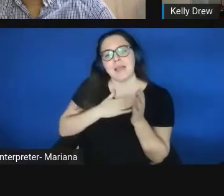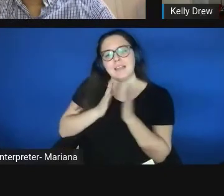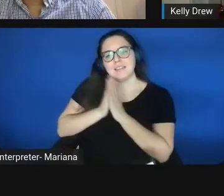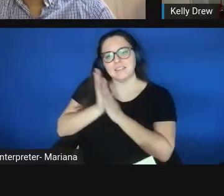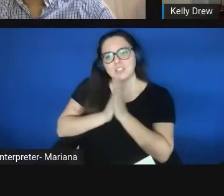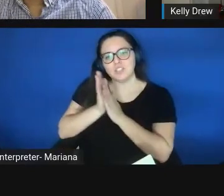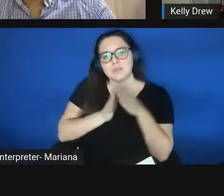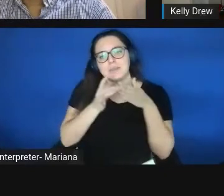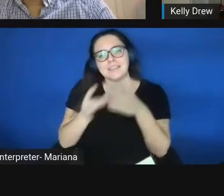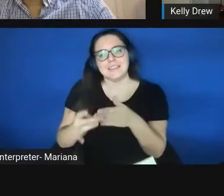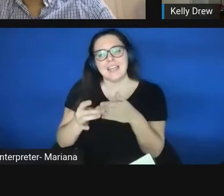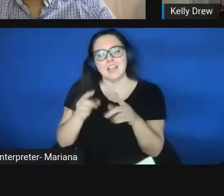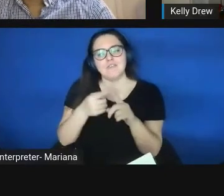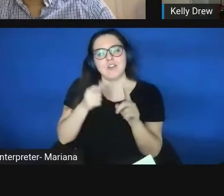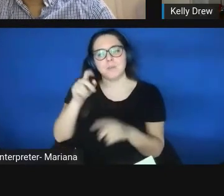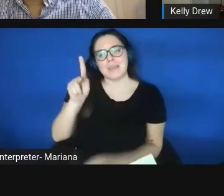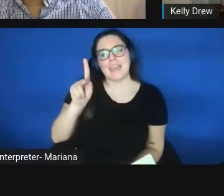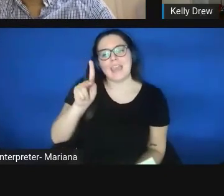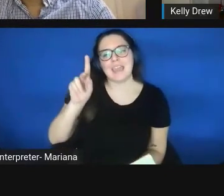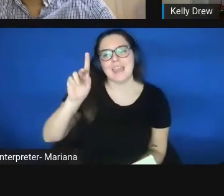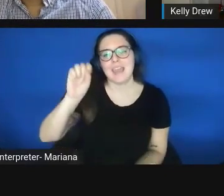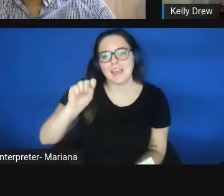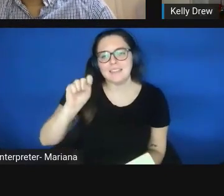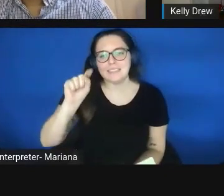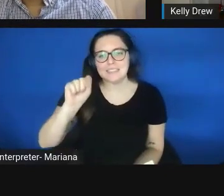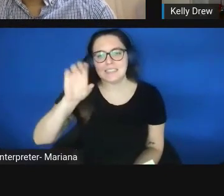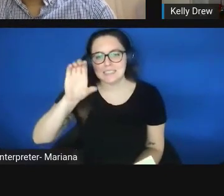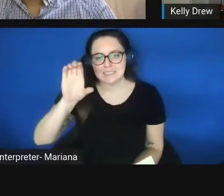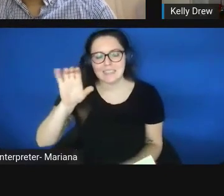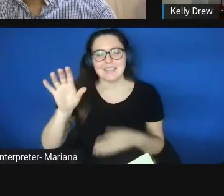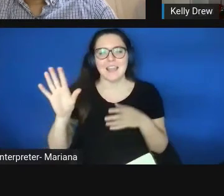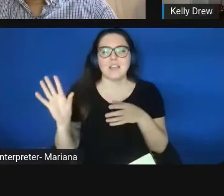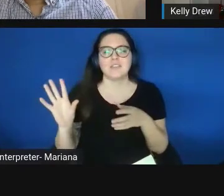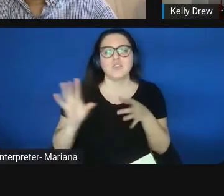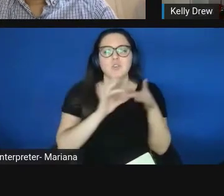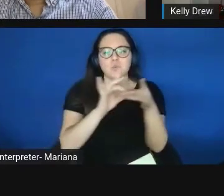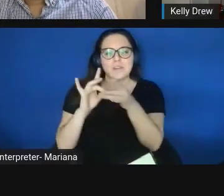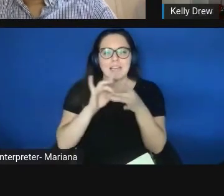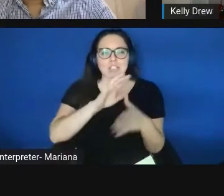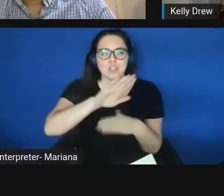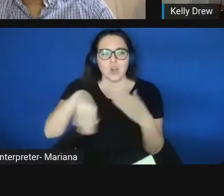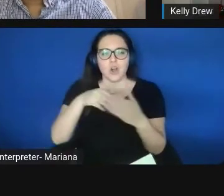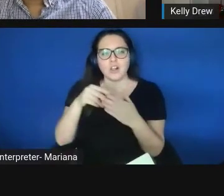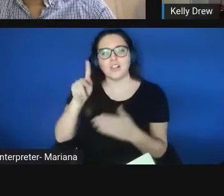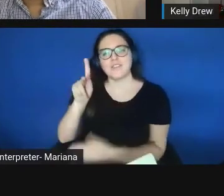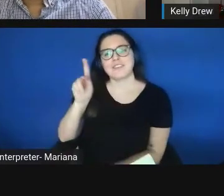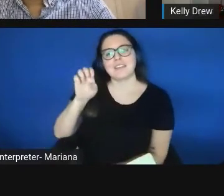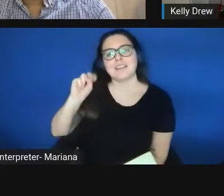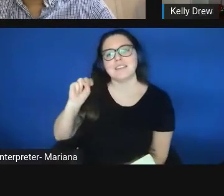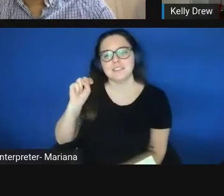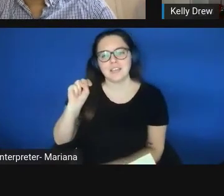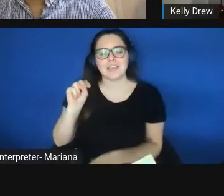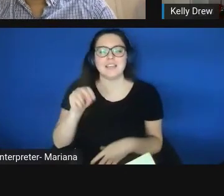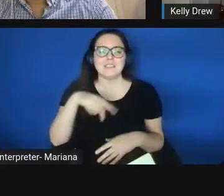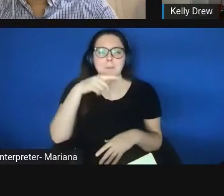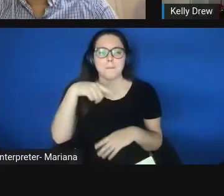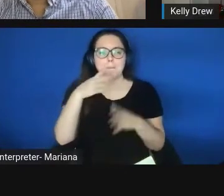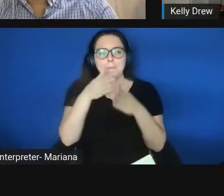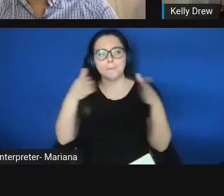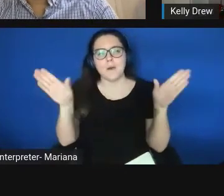KSTC that unites all of Kentucky's public colleges and universities, and community and technical colleges,